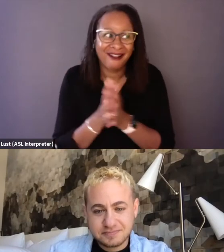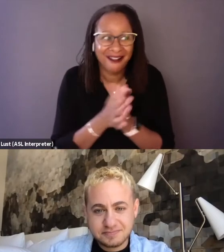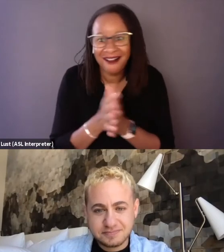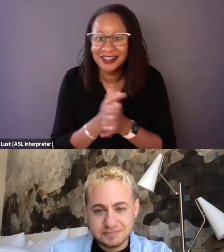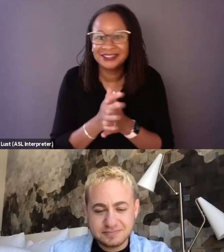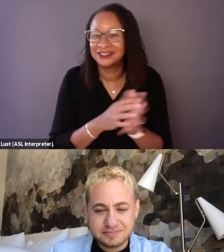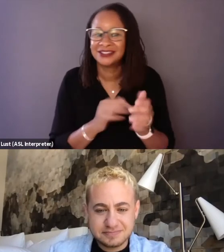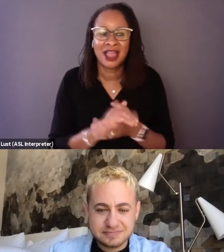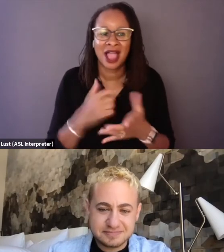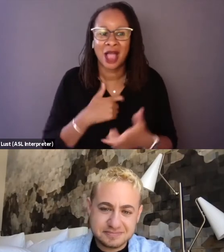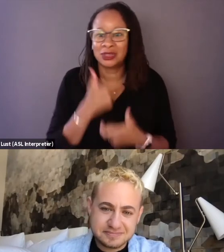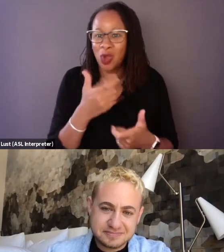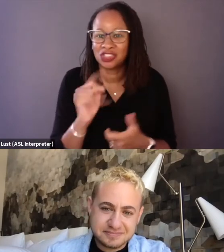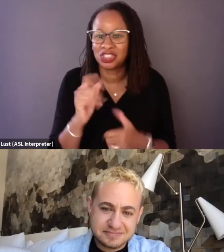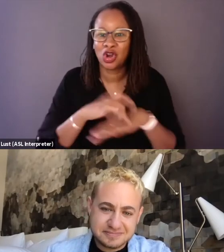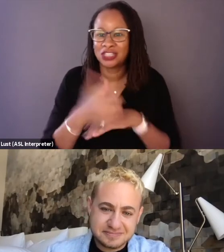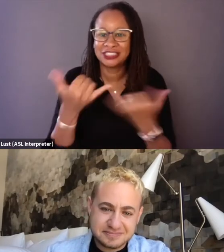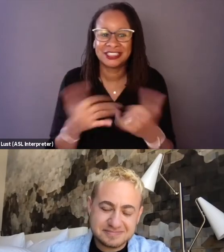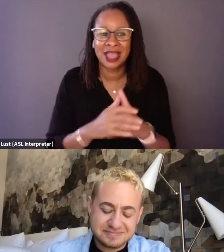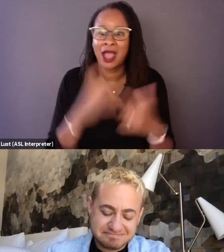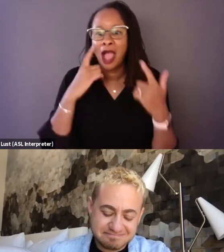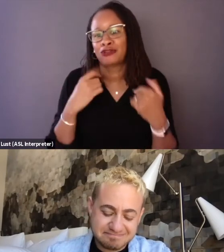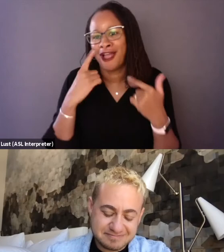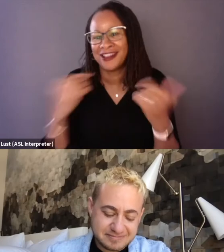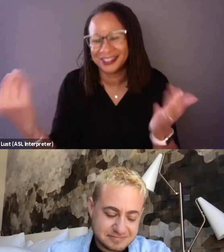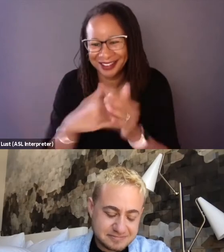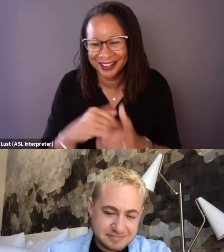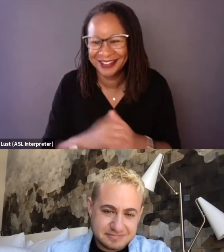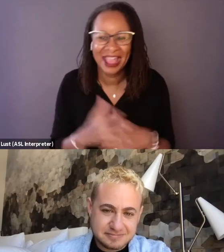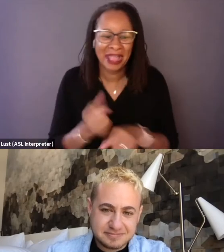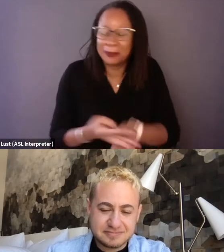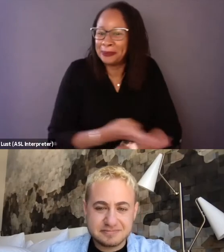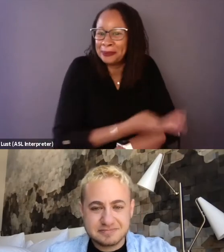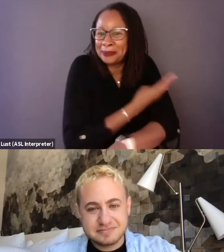I was watching it earlier today and I cried all over again, got goosebumps all over again.